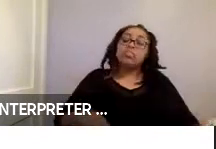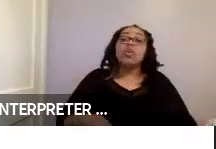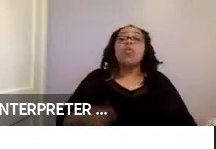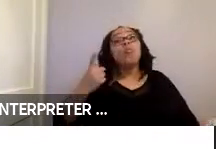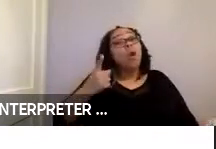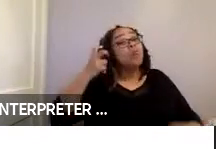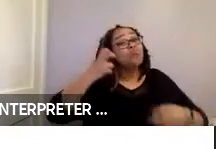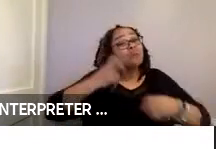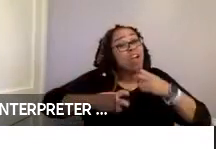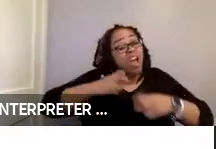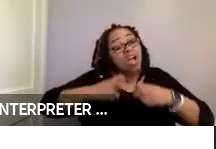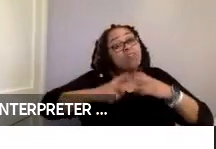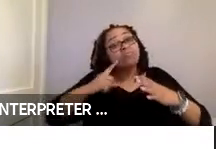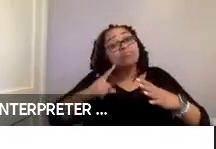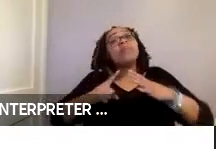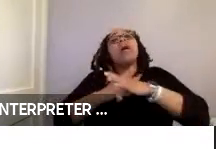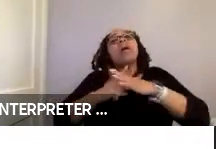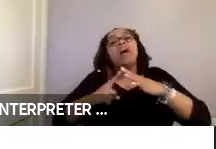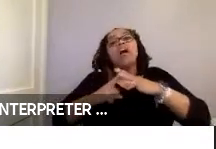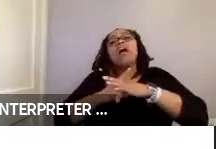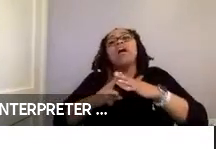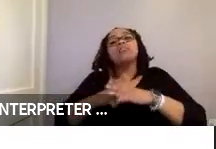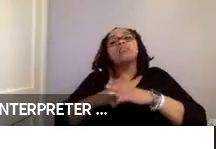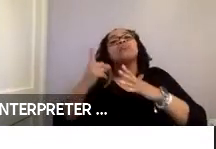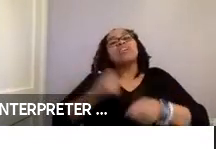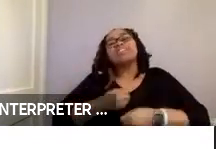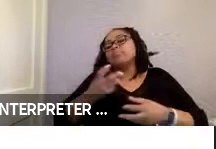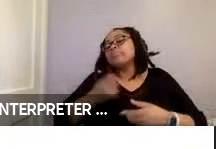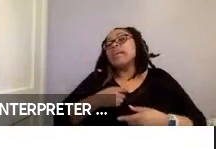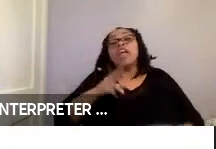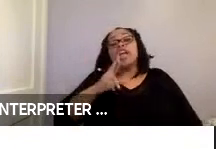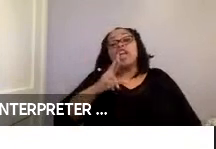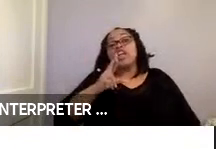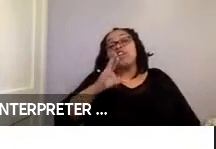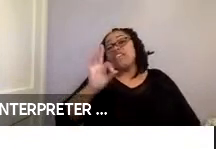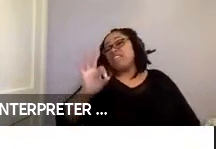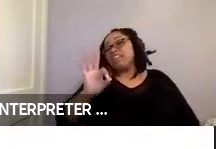came up was that some participants express that the rear-facing system, made it difficult